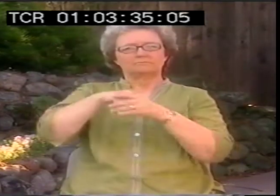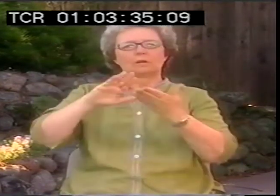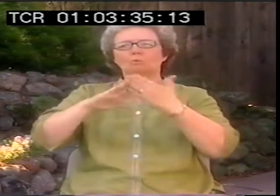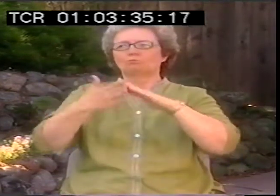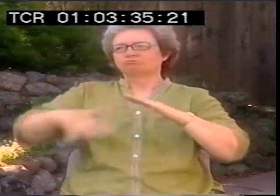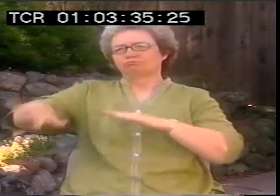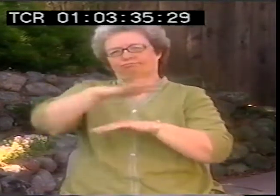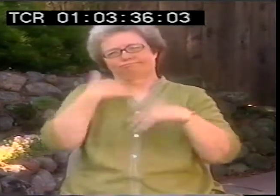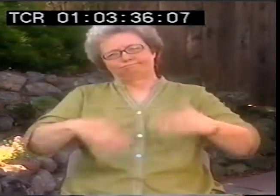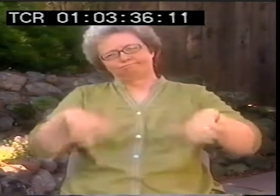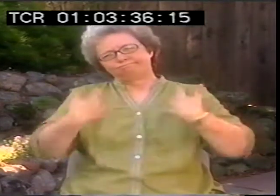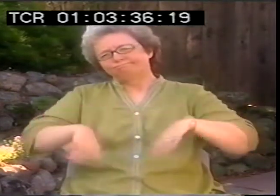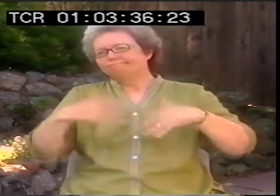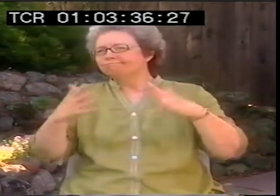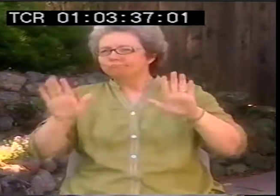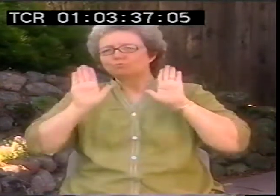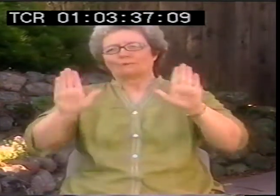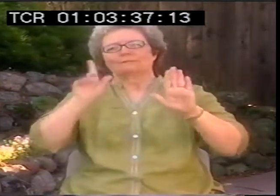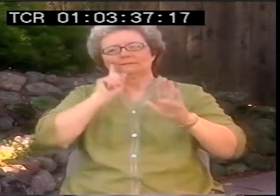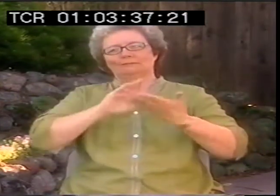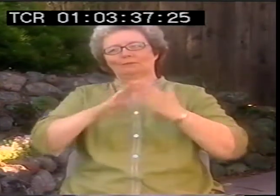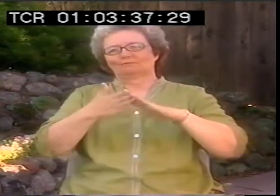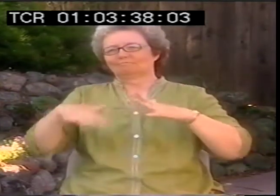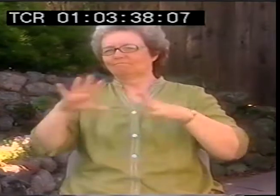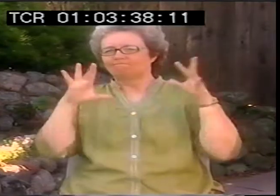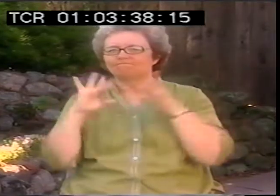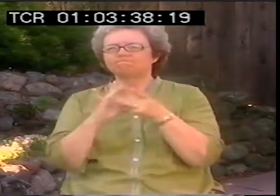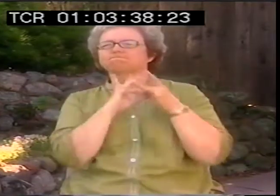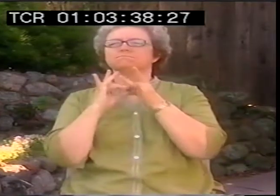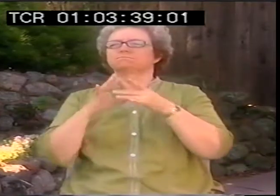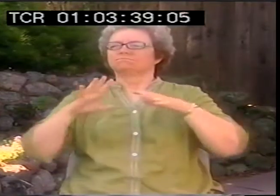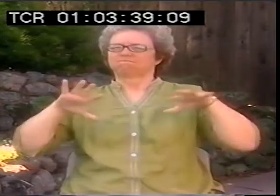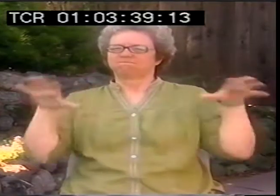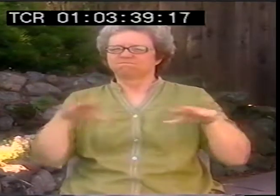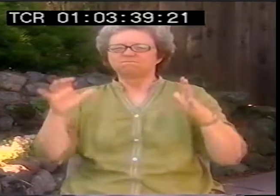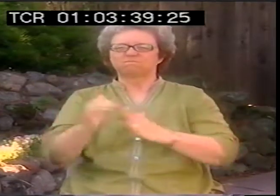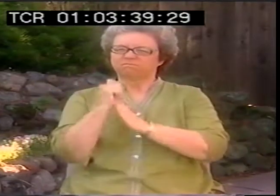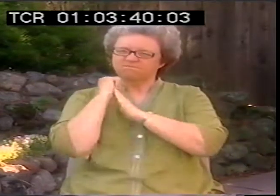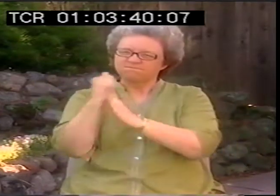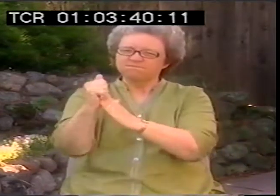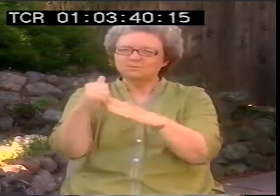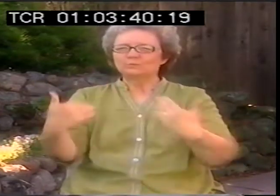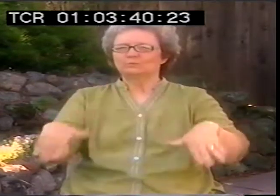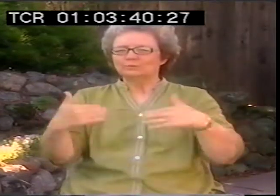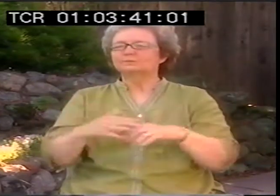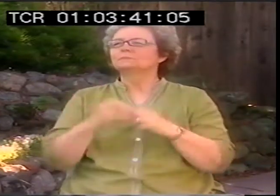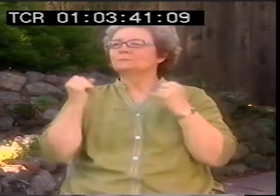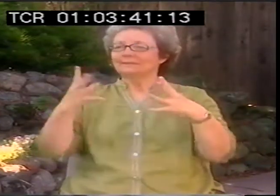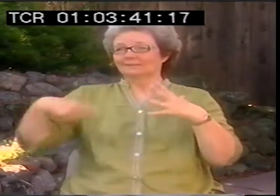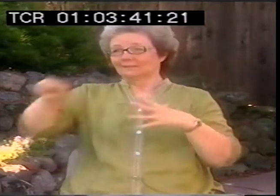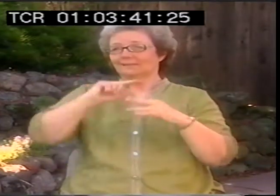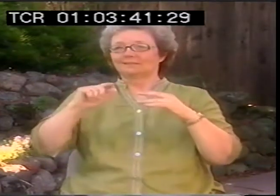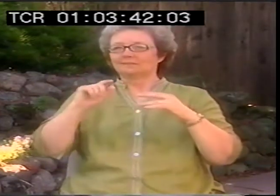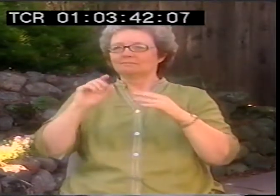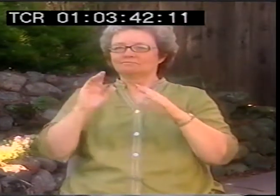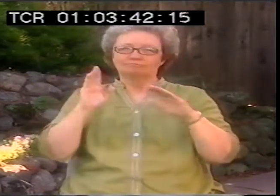My parents were very involved in the local deaf community. We had such a strong and vibrant deaf community, full of really